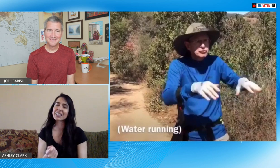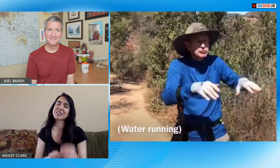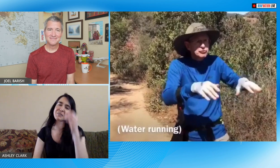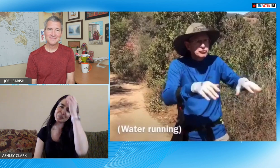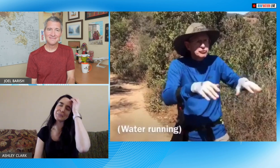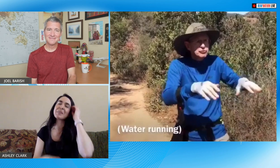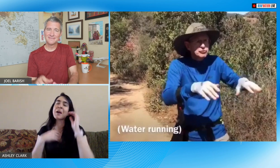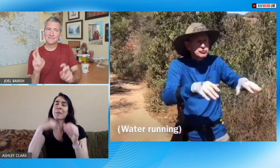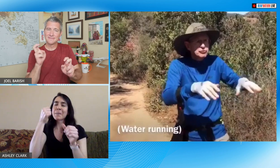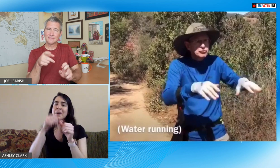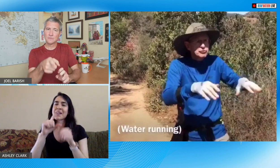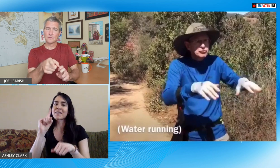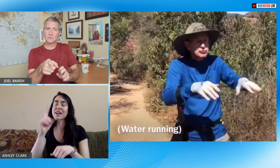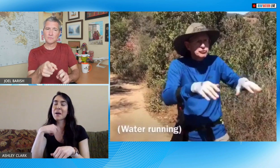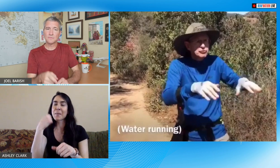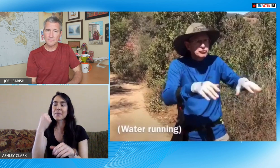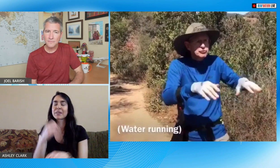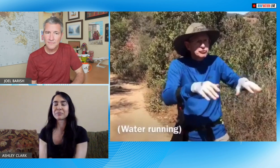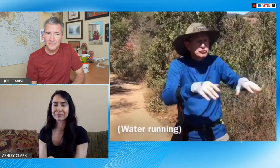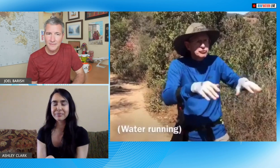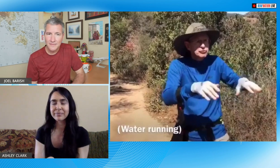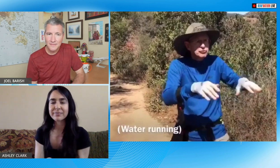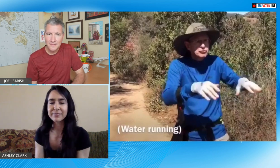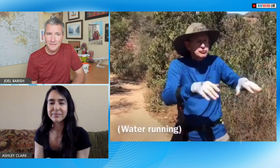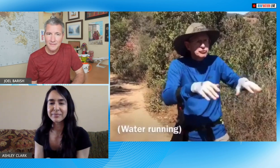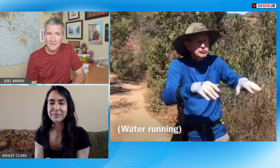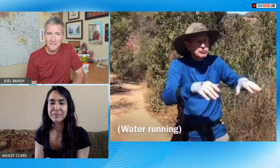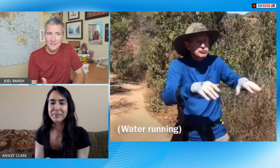realized before that that all of these movements had different sounds